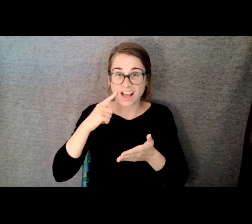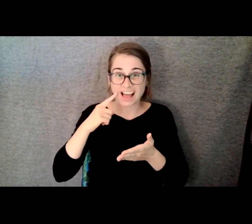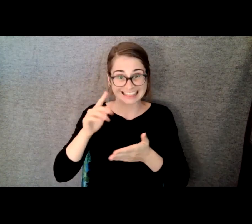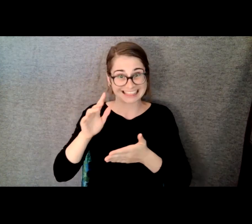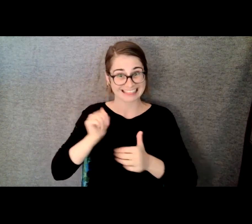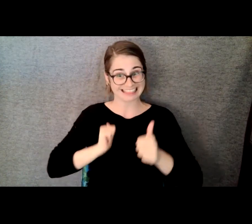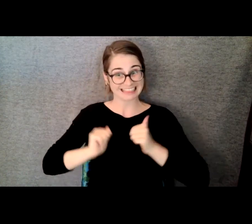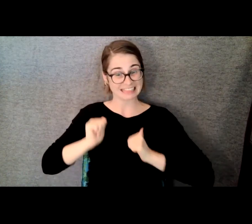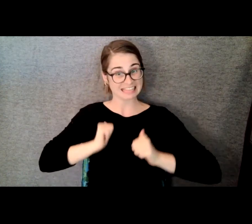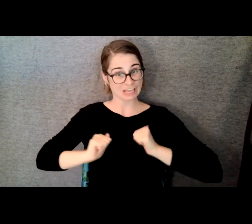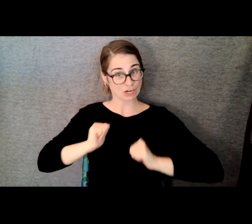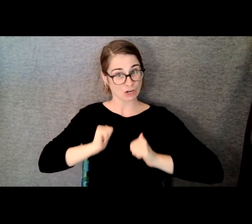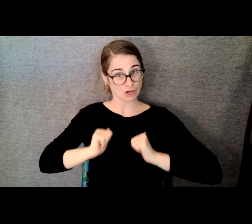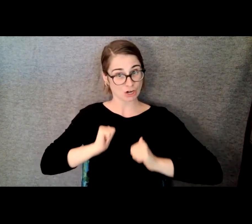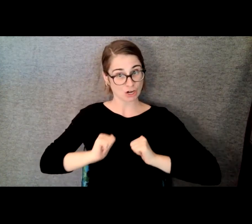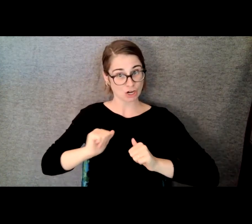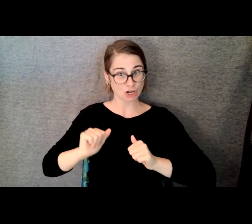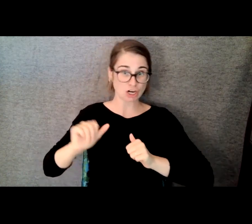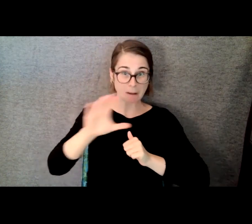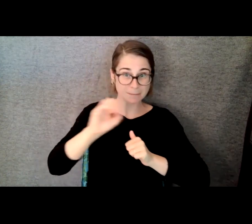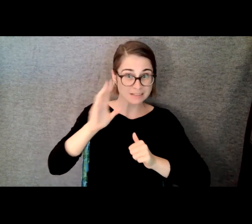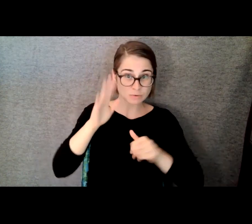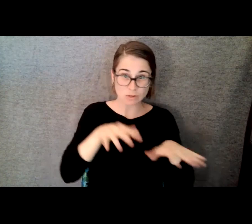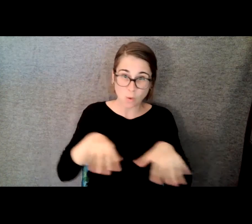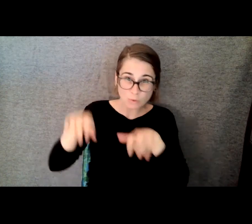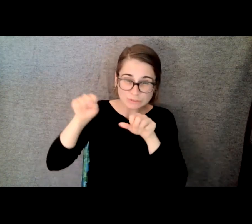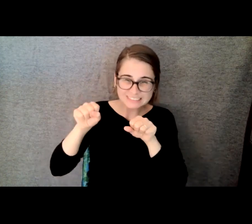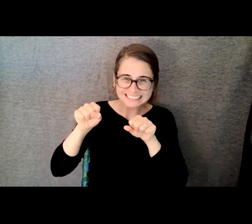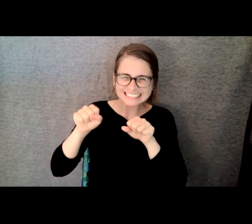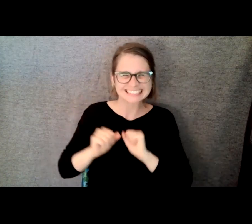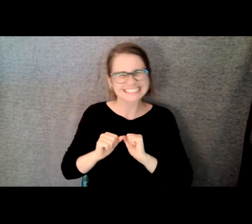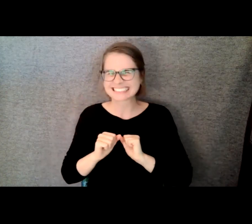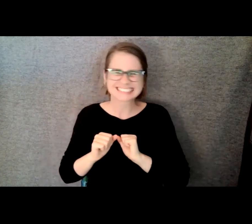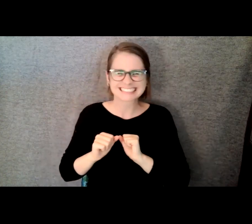It's not really -- there's not a lot of it out there in the theater world. Book of Mormons